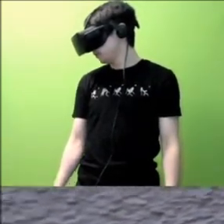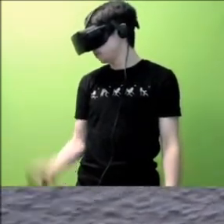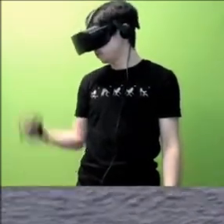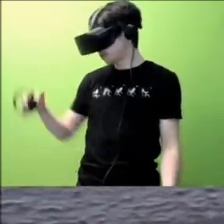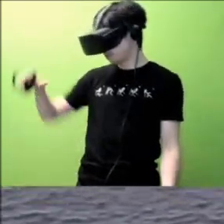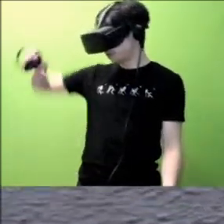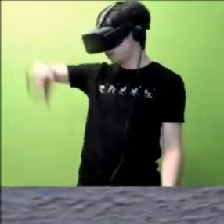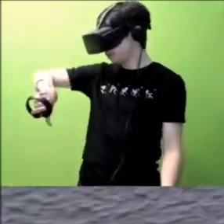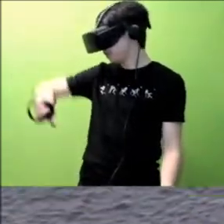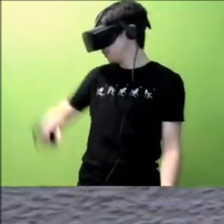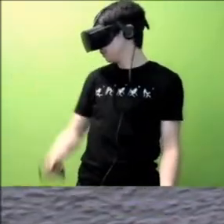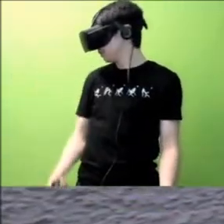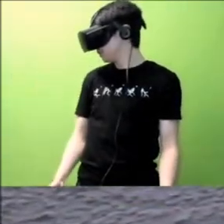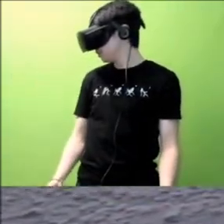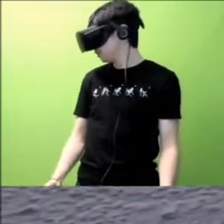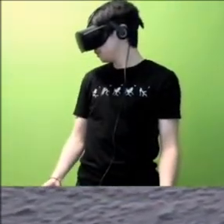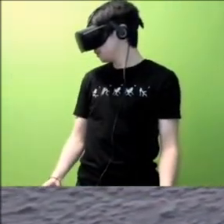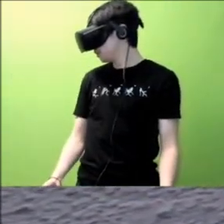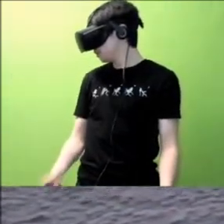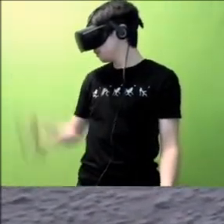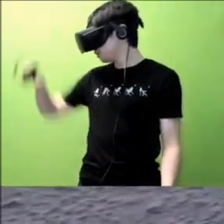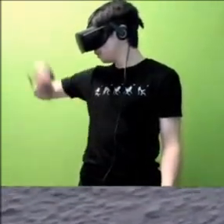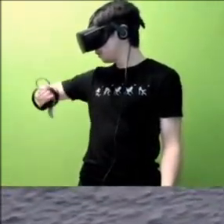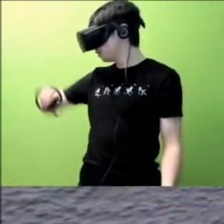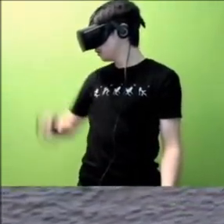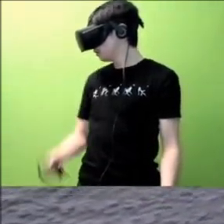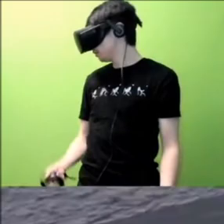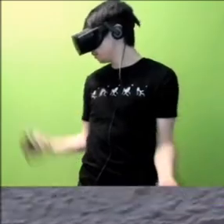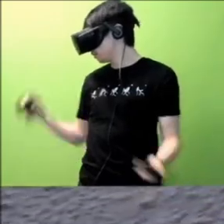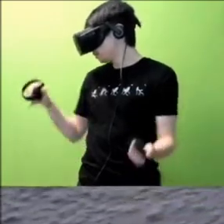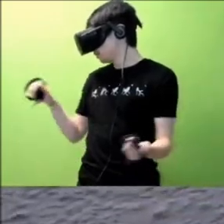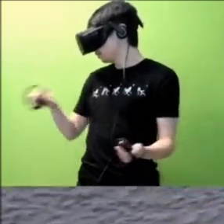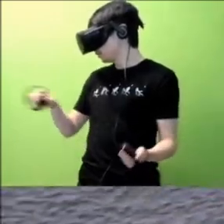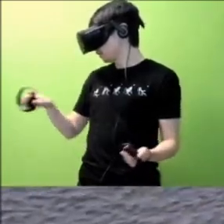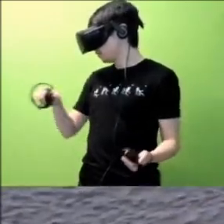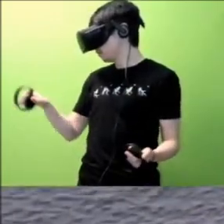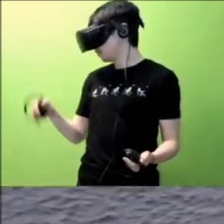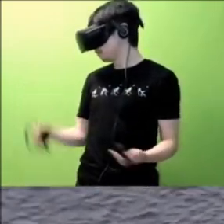Another sign for lost